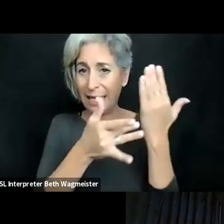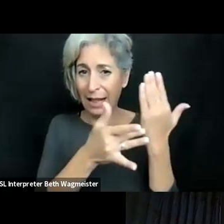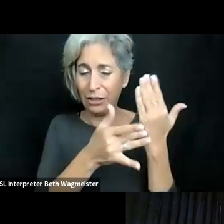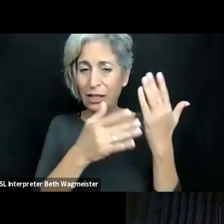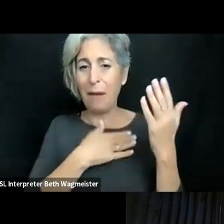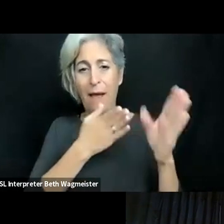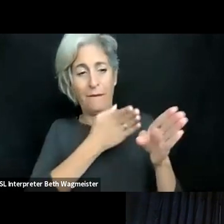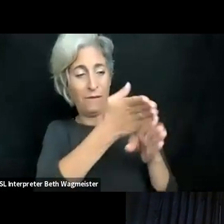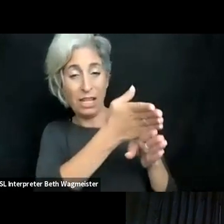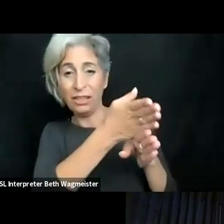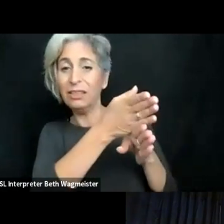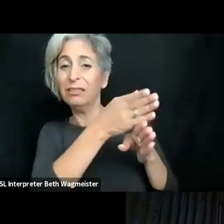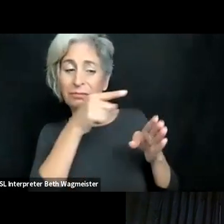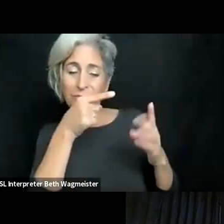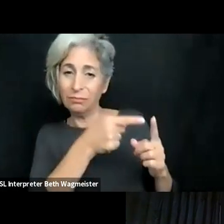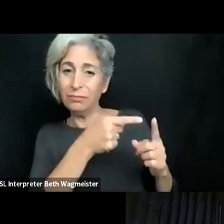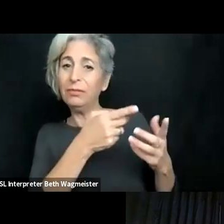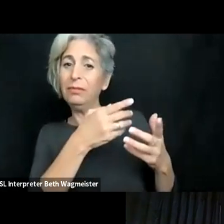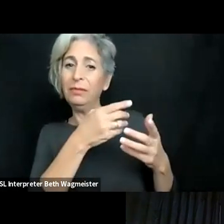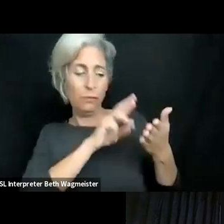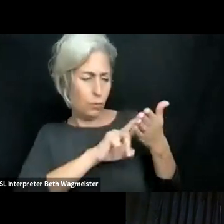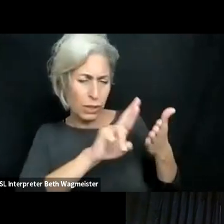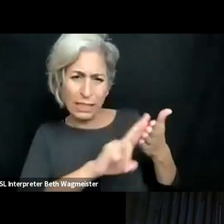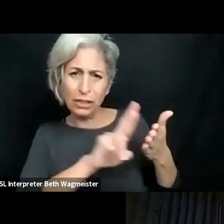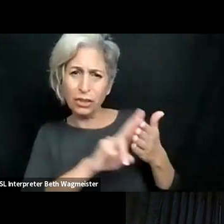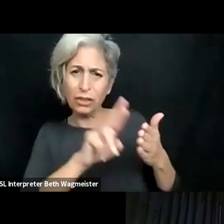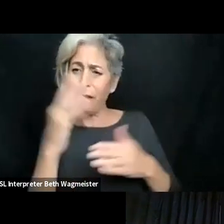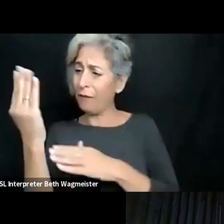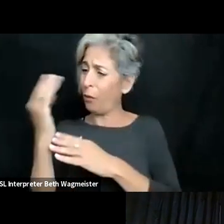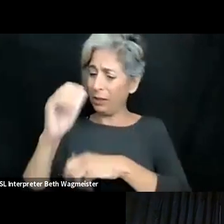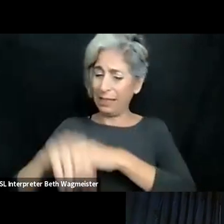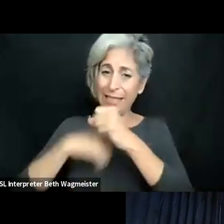reason is personally, I'm very interested in accessibility, assistive